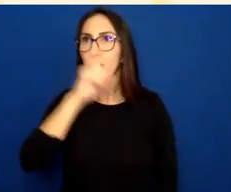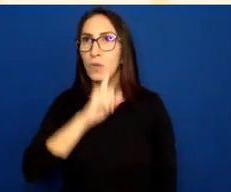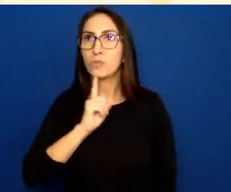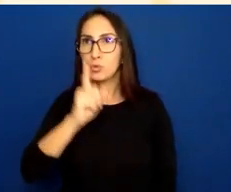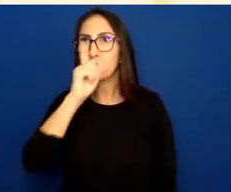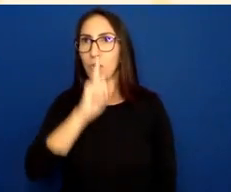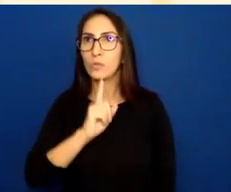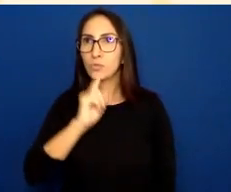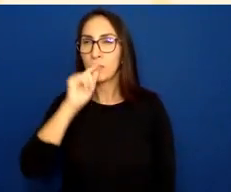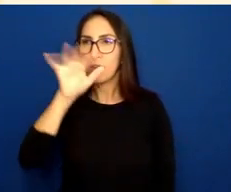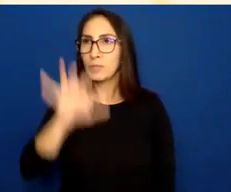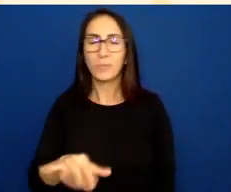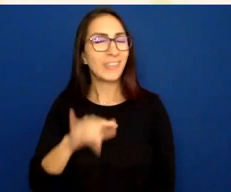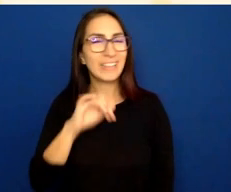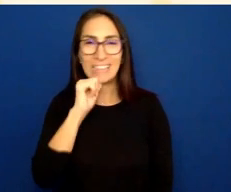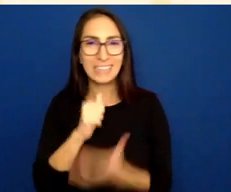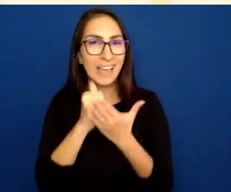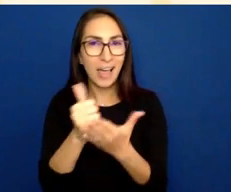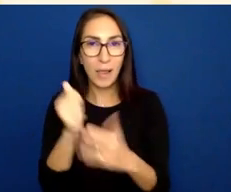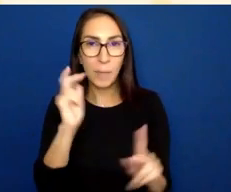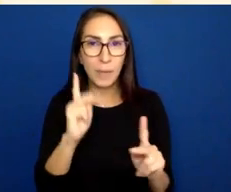Give them different types of questions to answer.